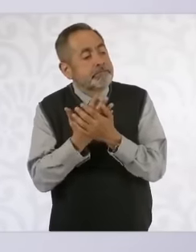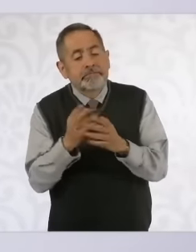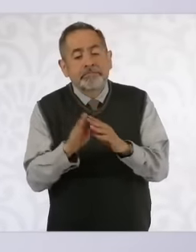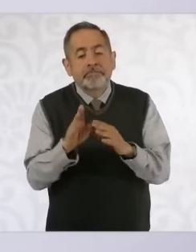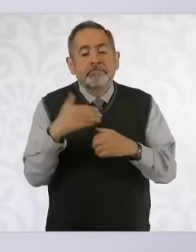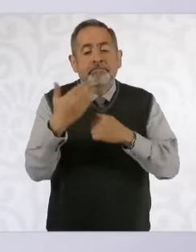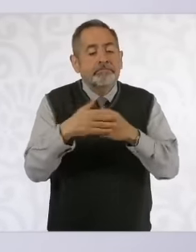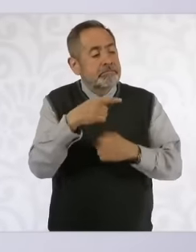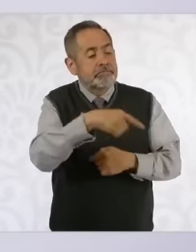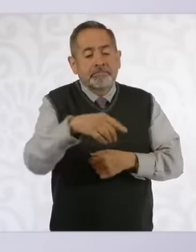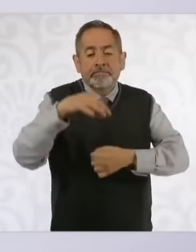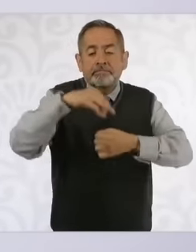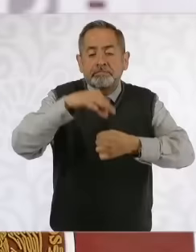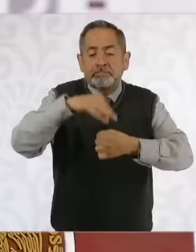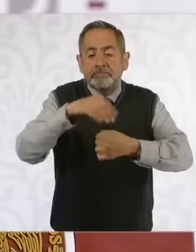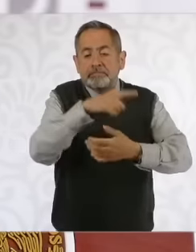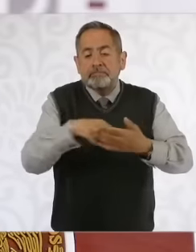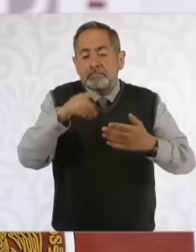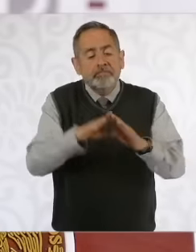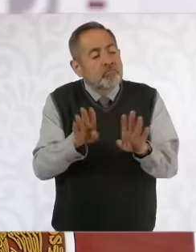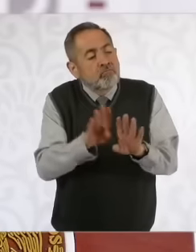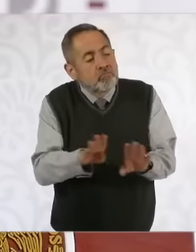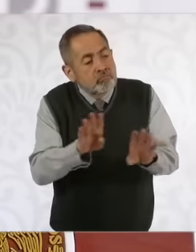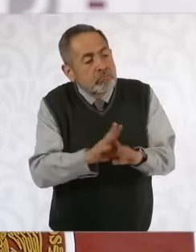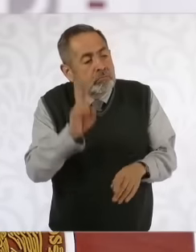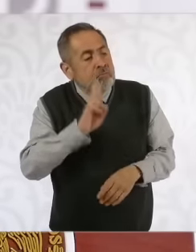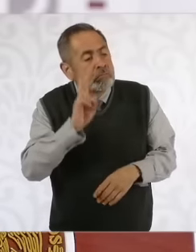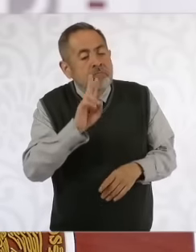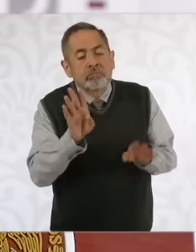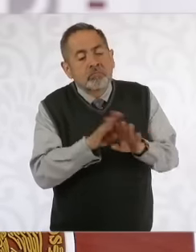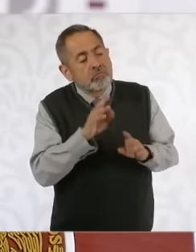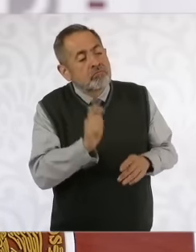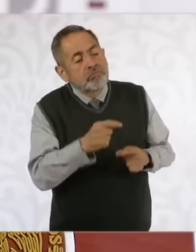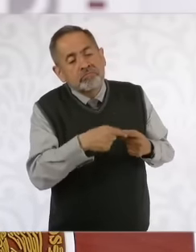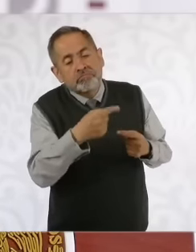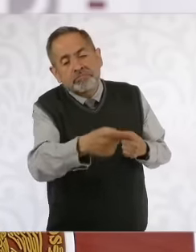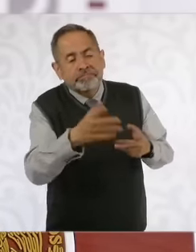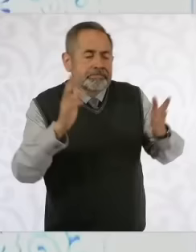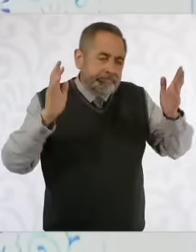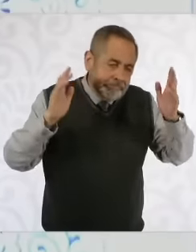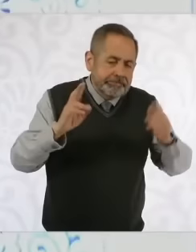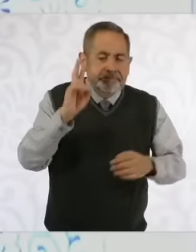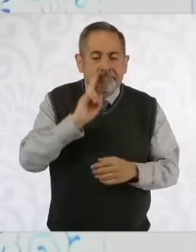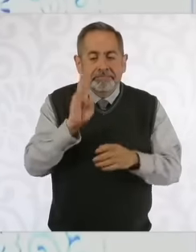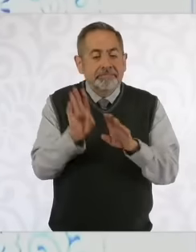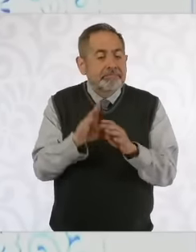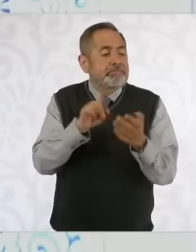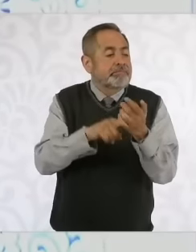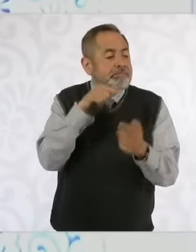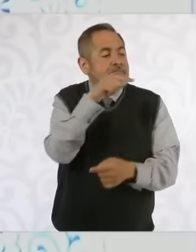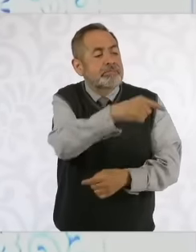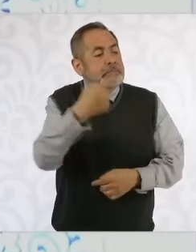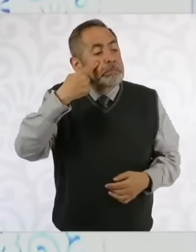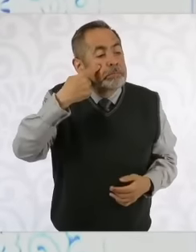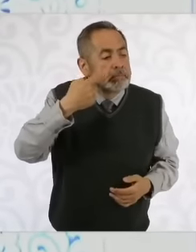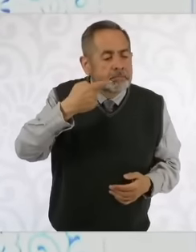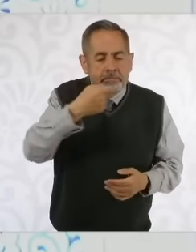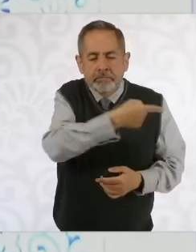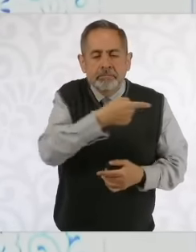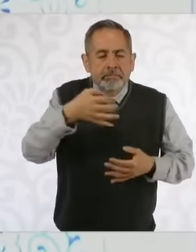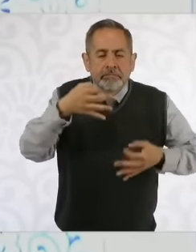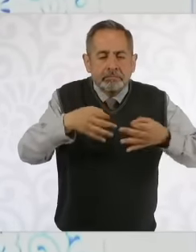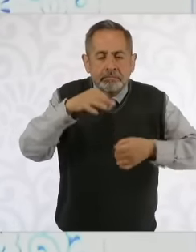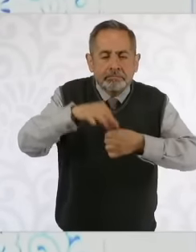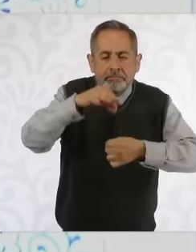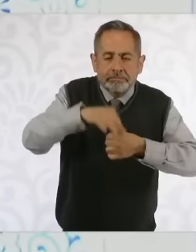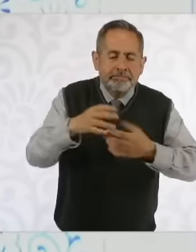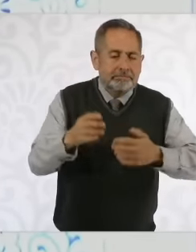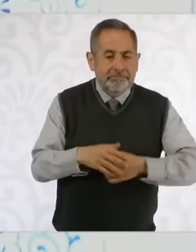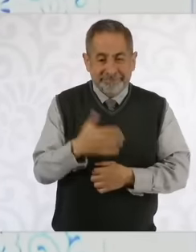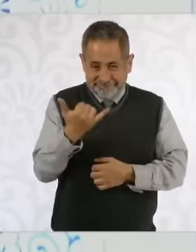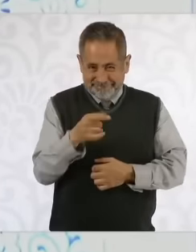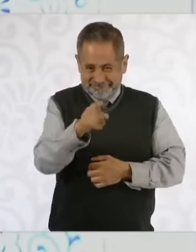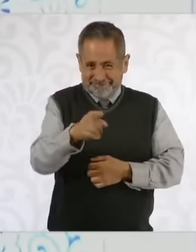the ministers vote. We are going to see how they vote and about the resignation is that you What